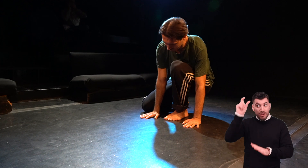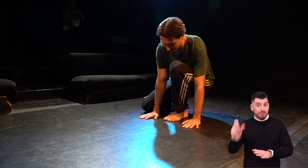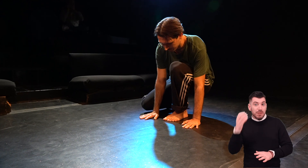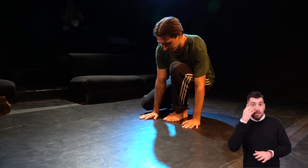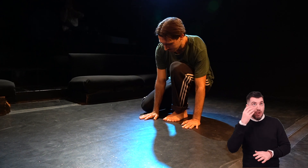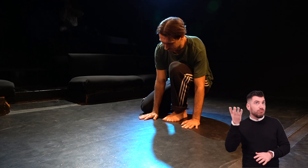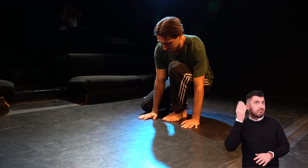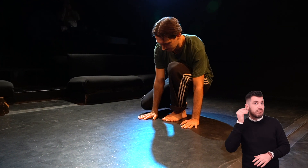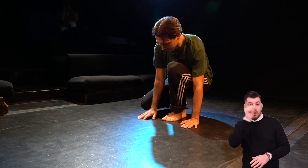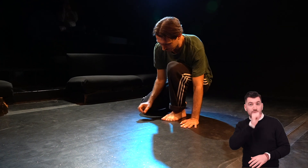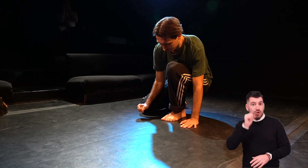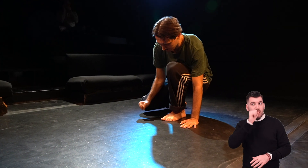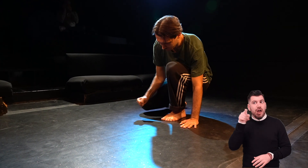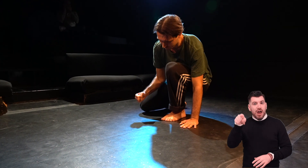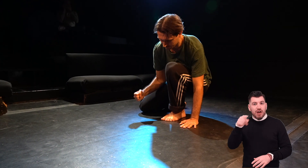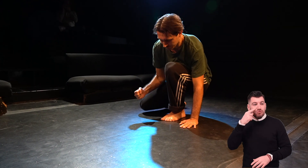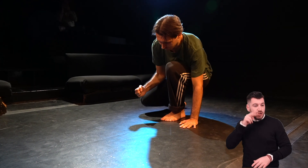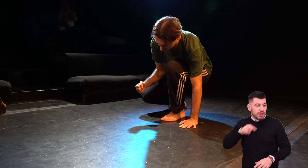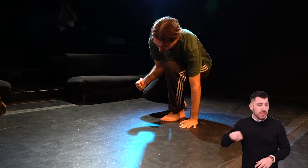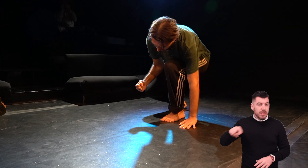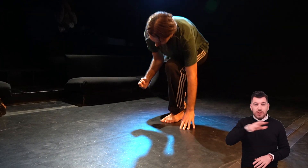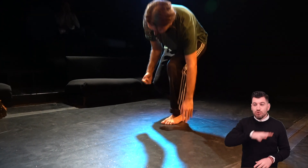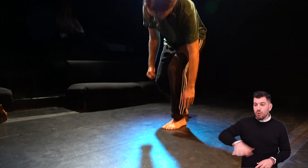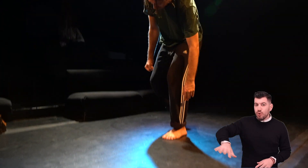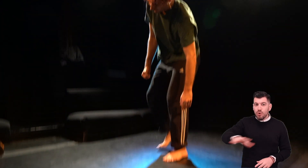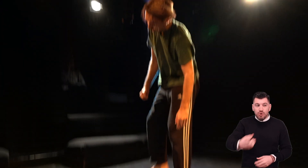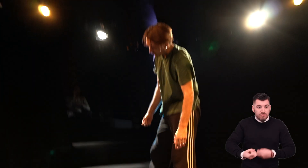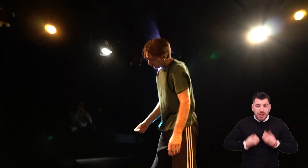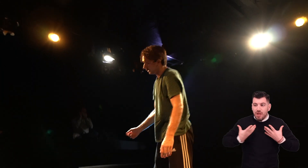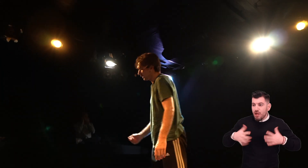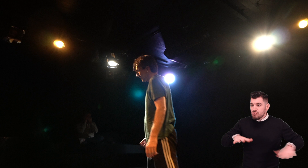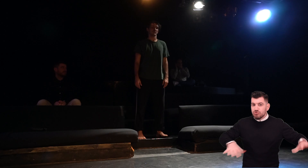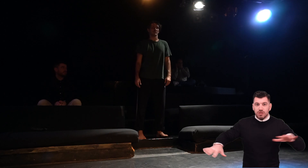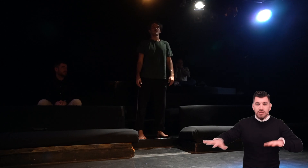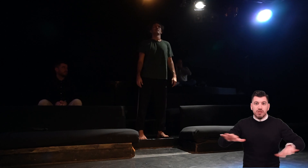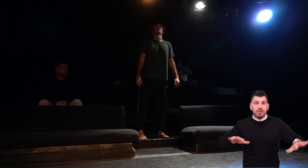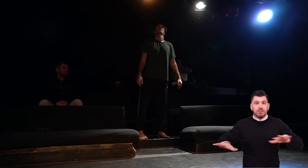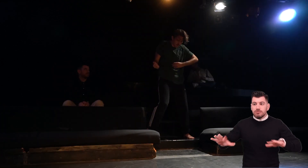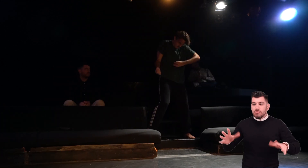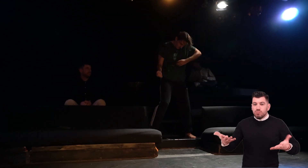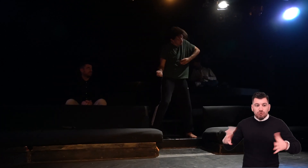he basically moved into the space, he searched for spots, surfaces from which he could better feel the rhythm,